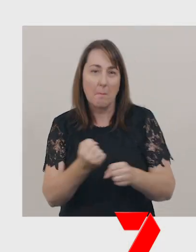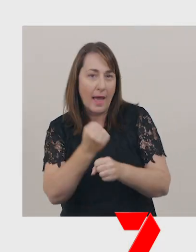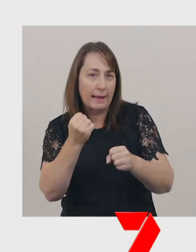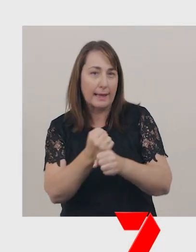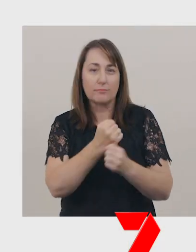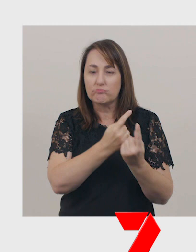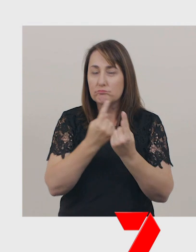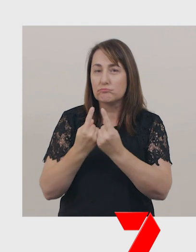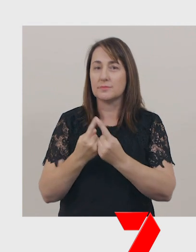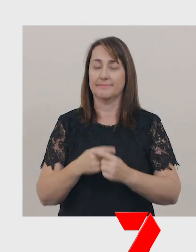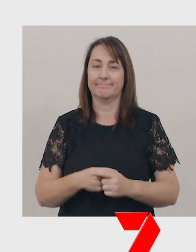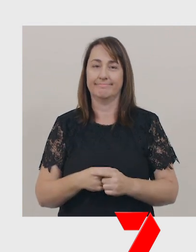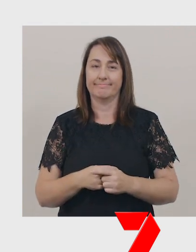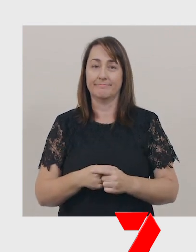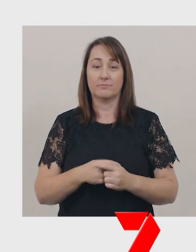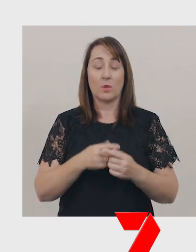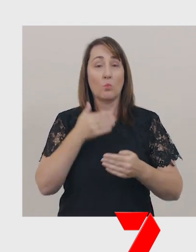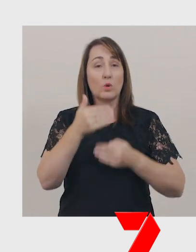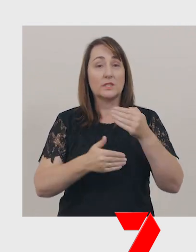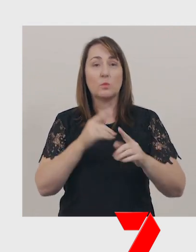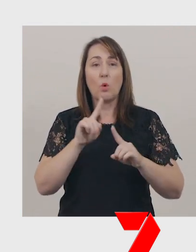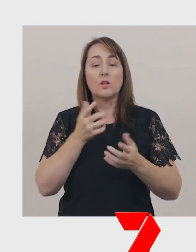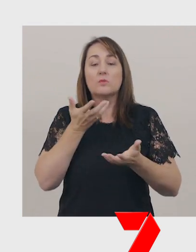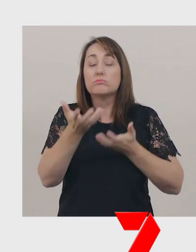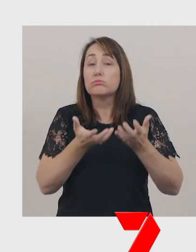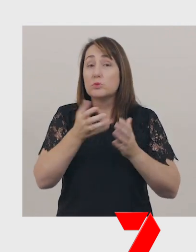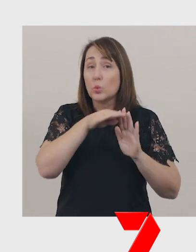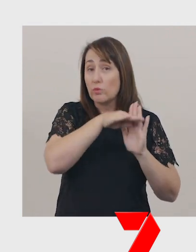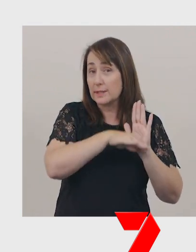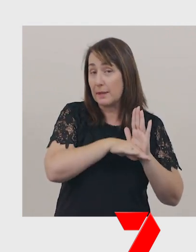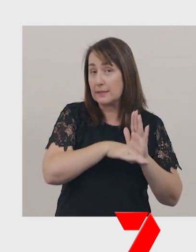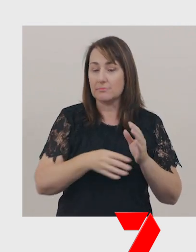Procedures include formal written recipes, or science experiments,